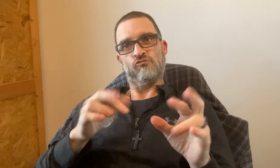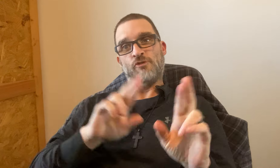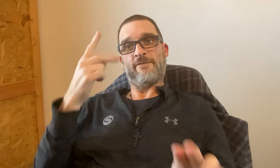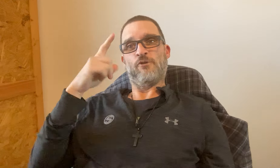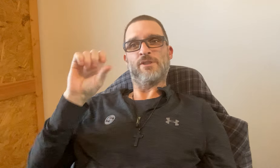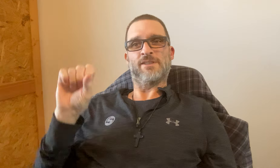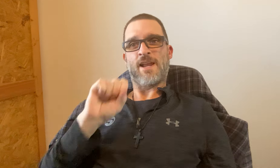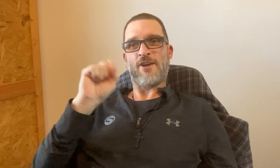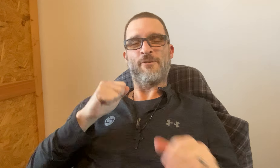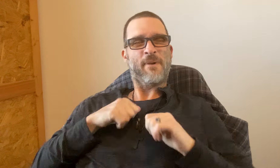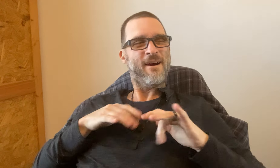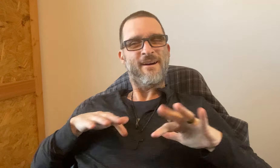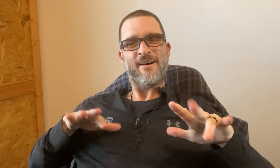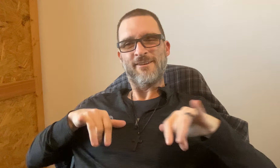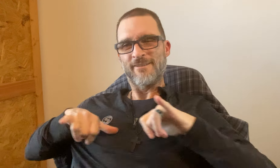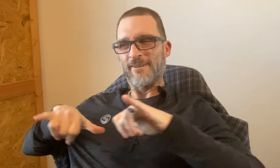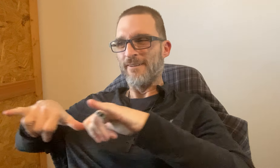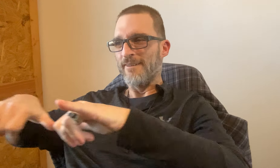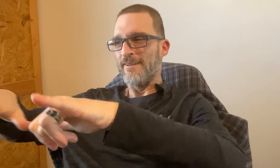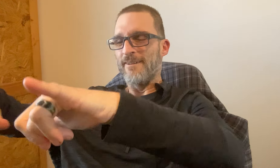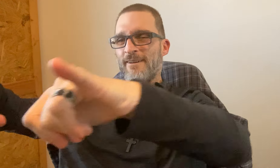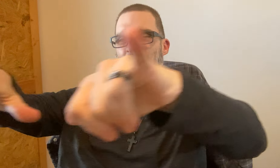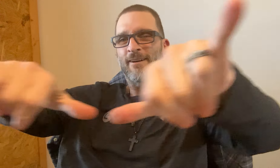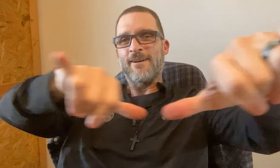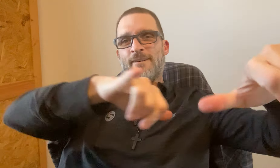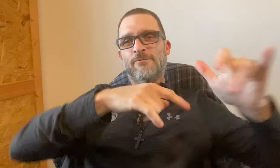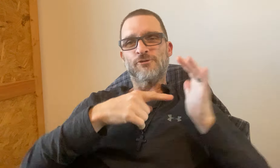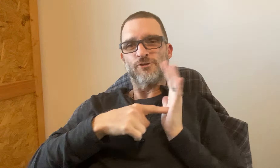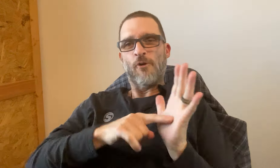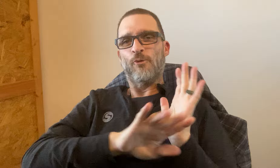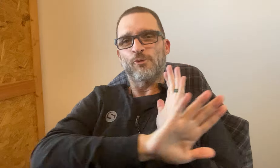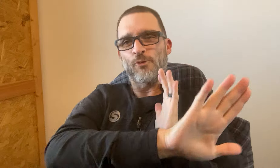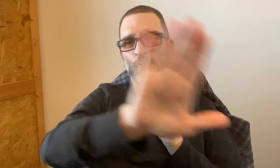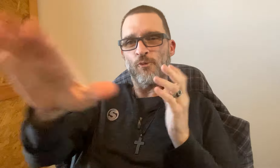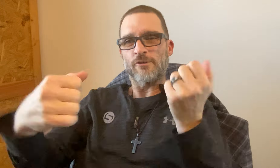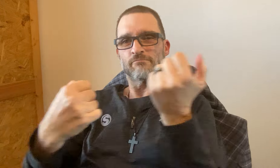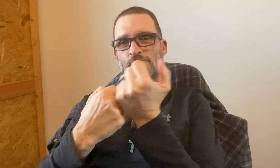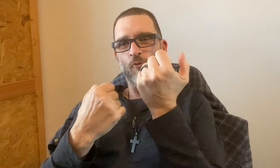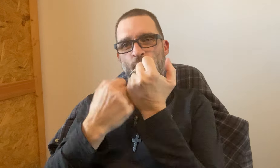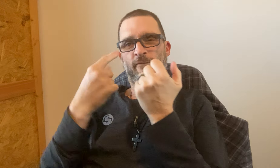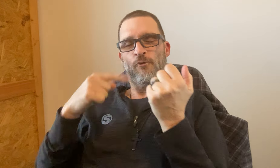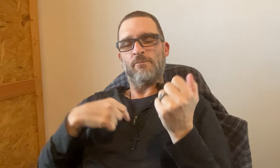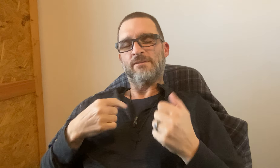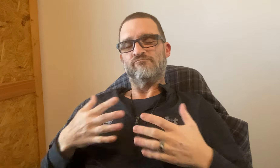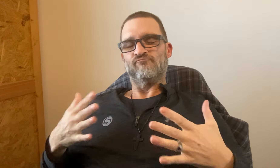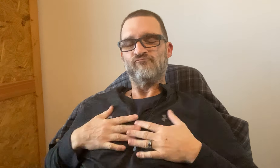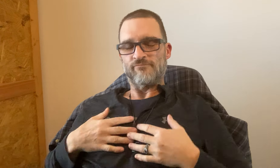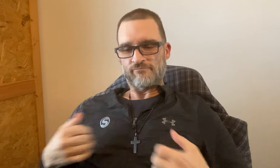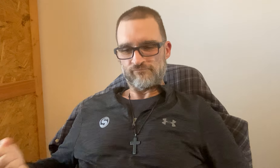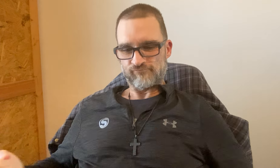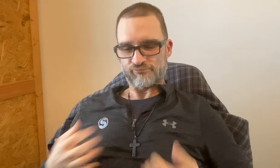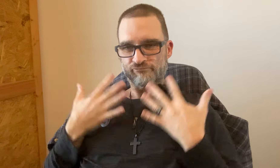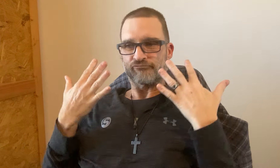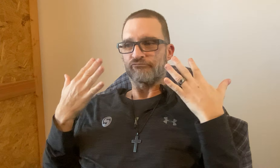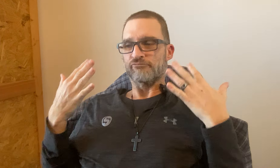now and be ready for Saturday with everyone wearing the same shirt. Showing your support for me.